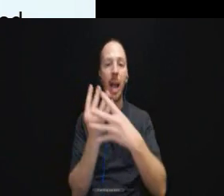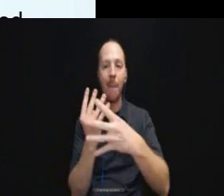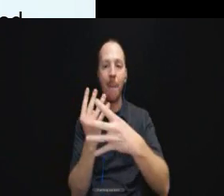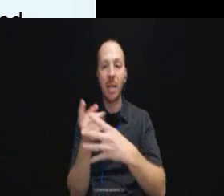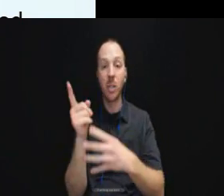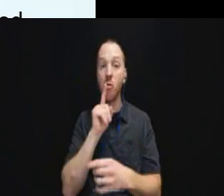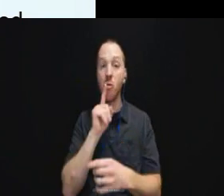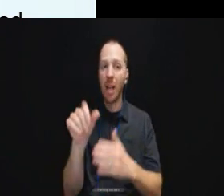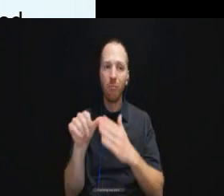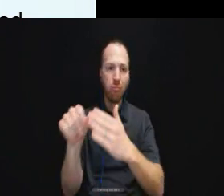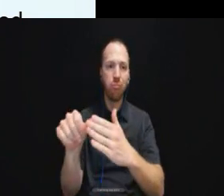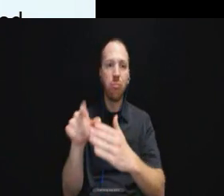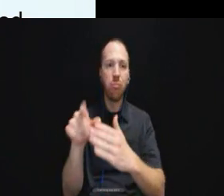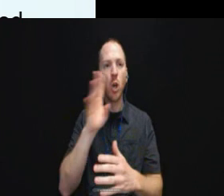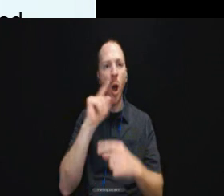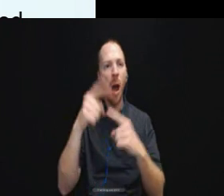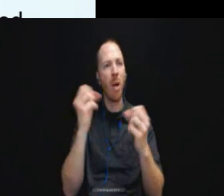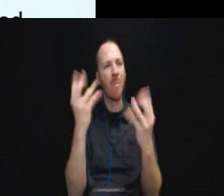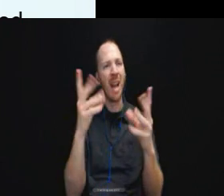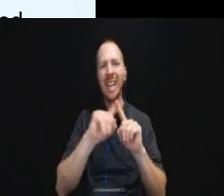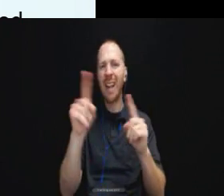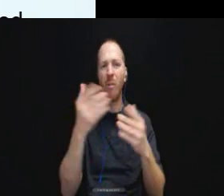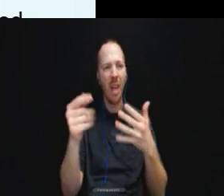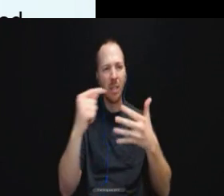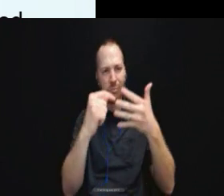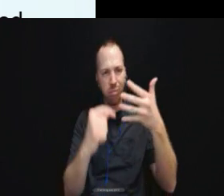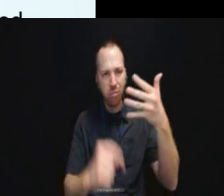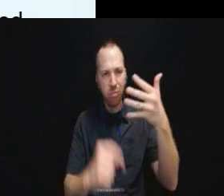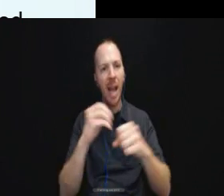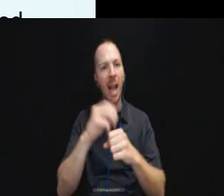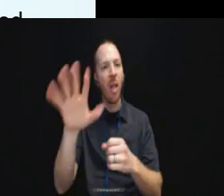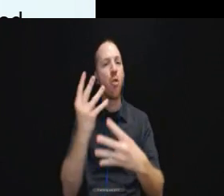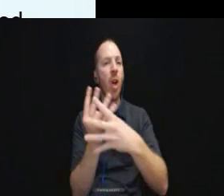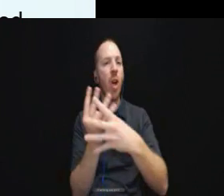Talked about all sorts of things that were happening in the correctional setting, but